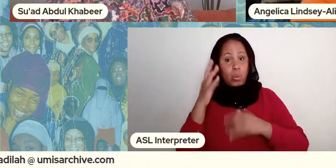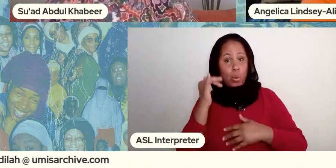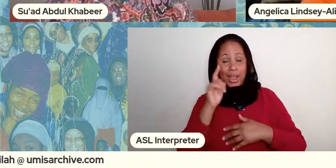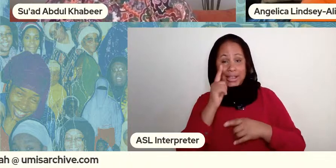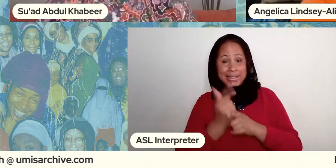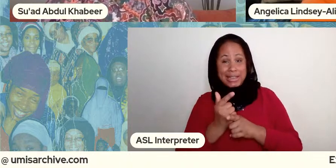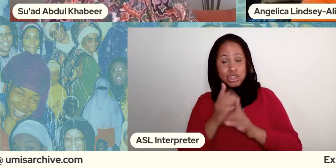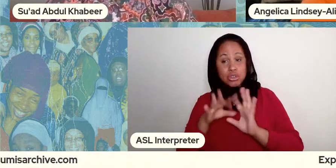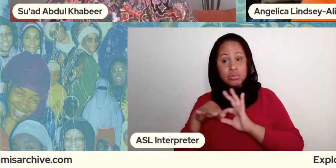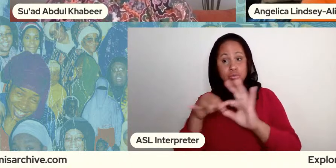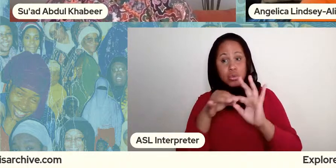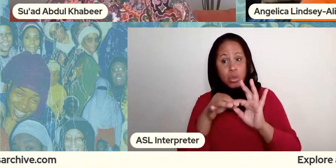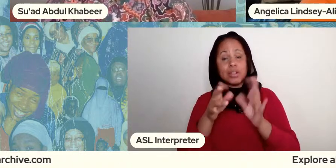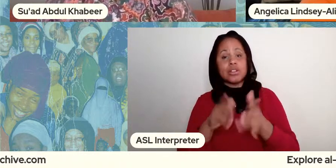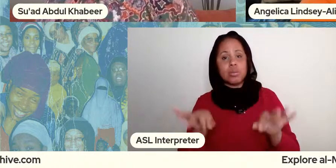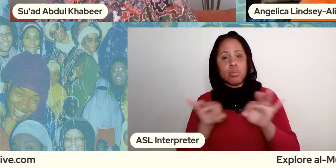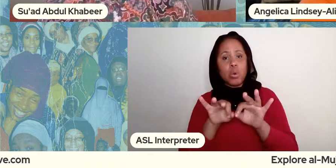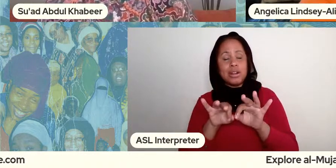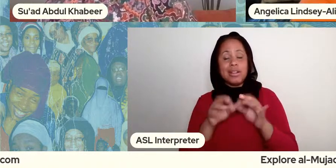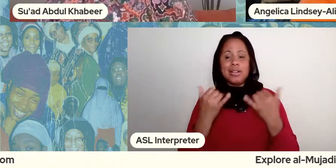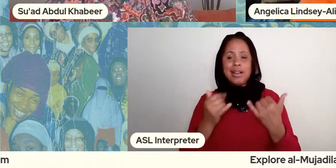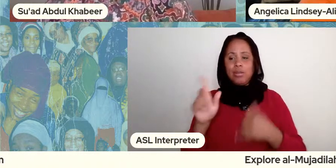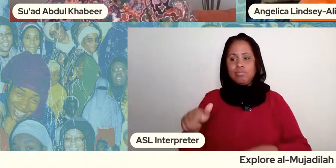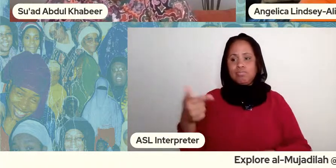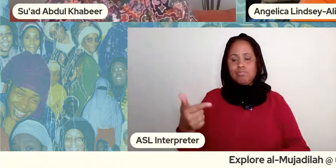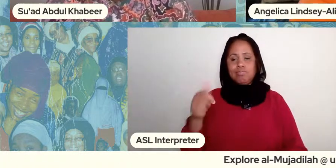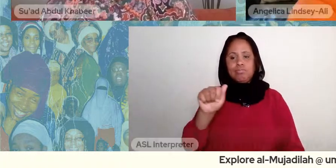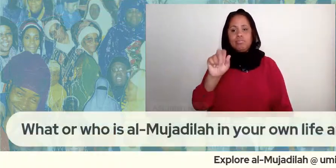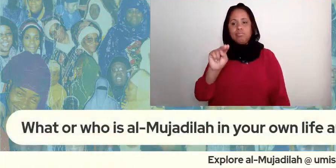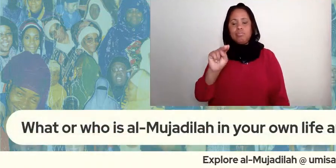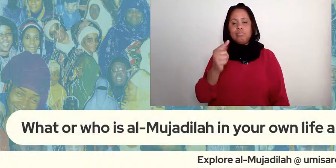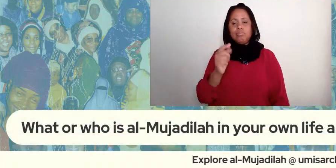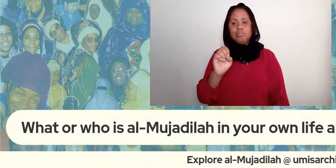and i want to know like you know who is al-mujadillah to you like in your life and work